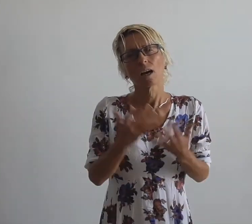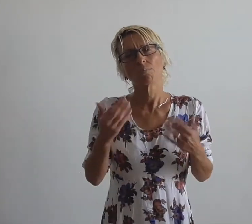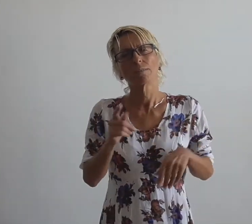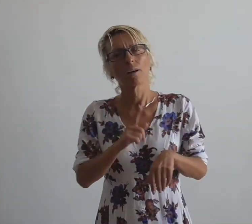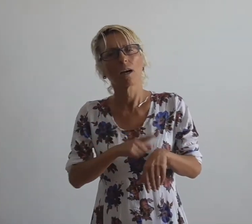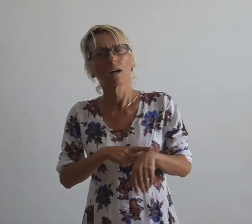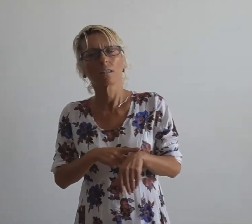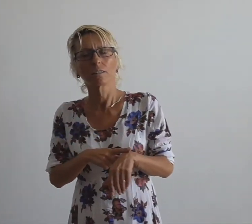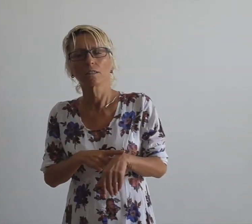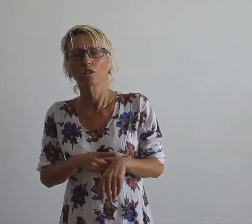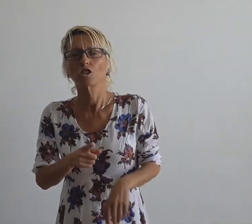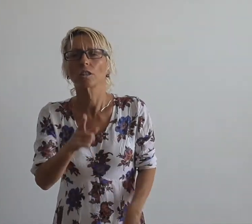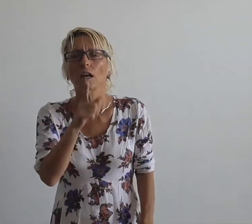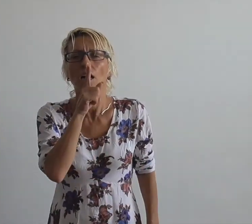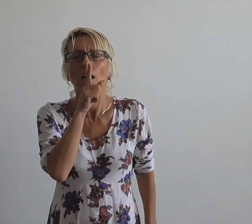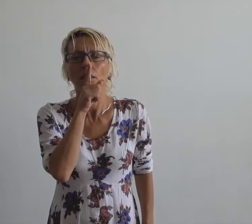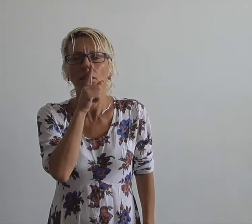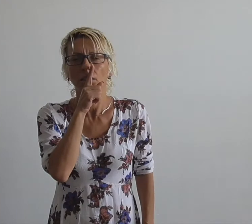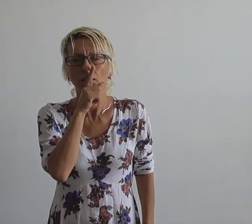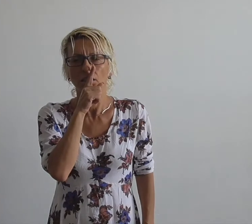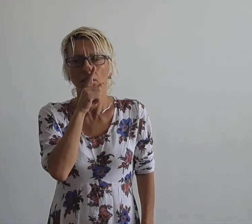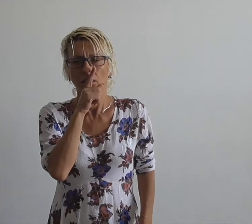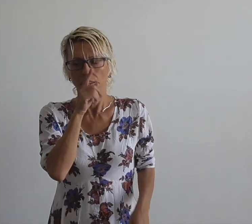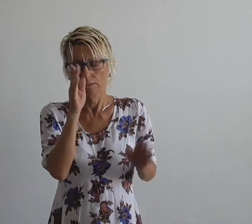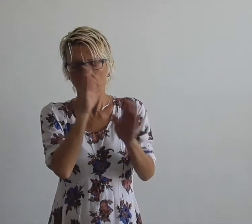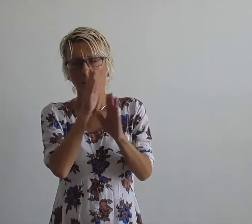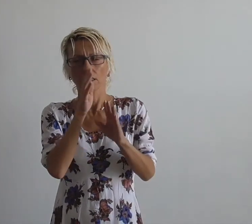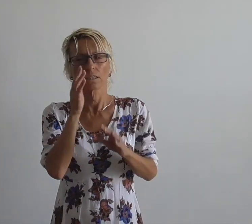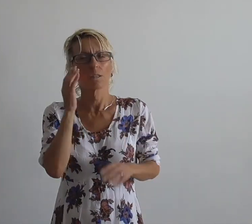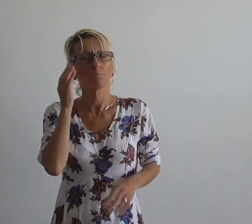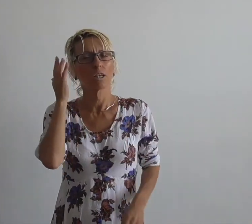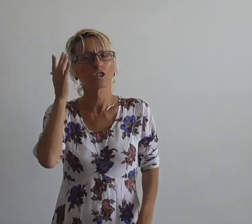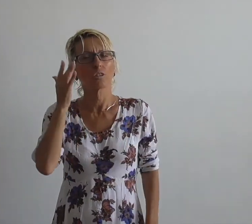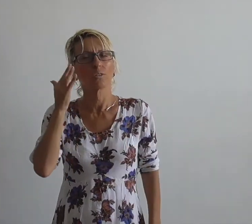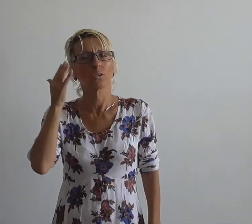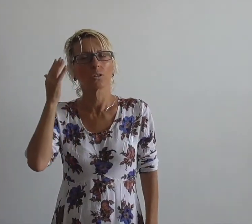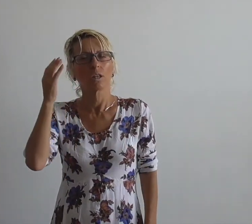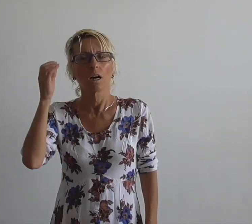It has been a while I have kept silent Hiding my thoughts